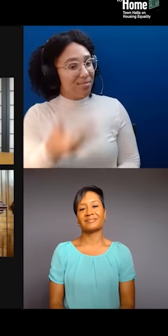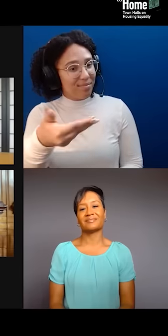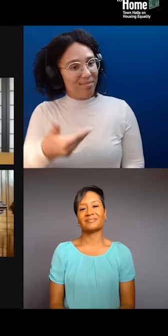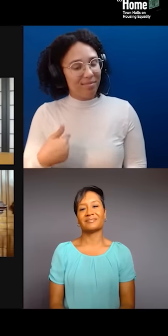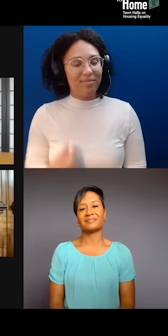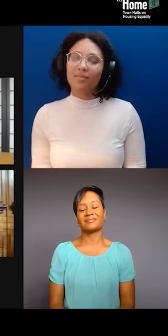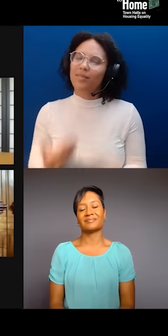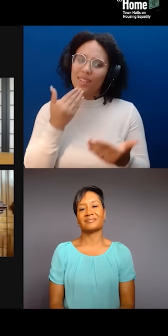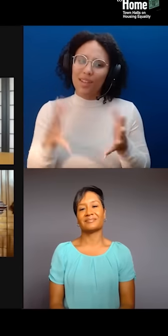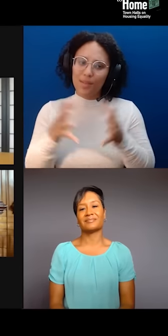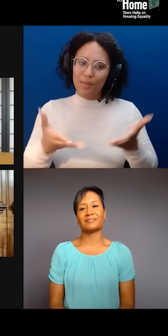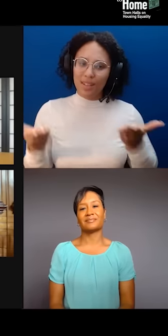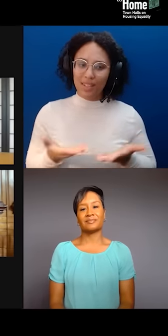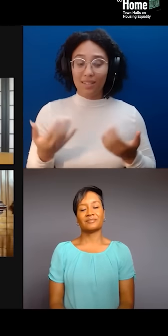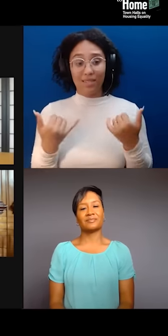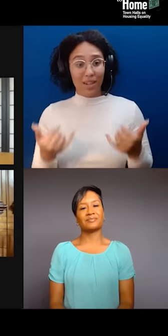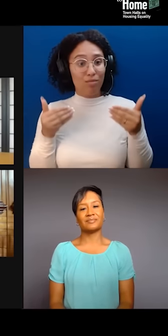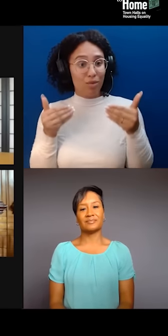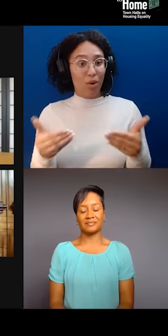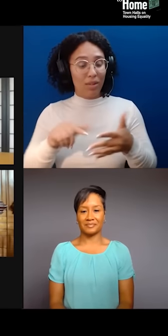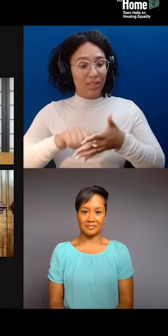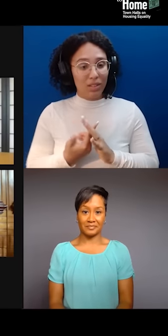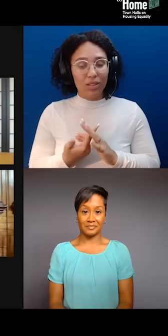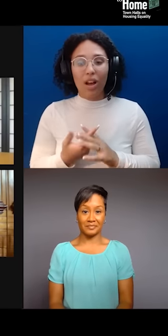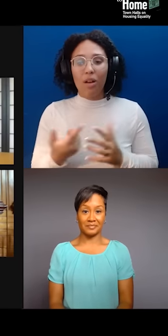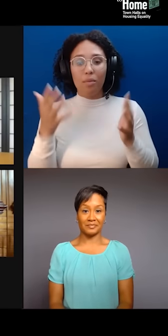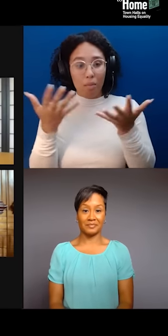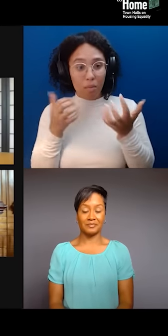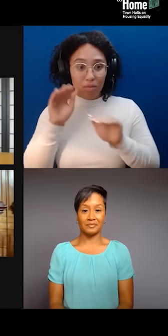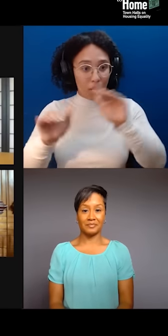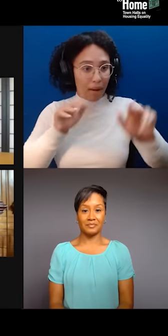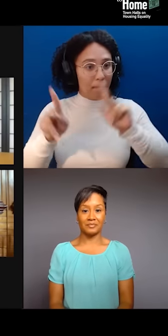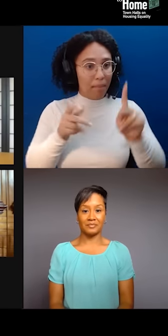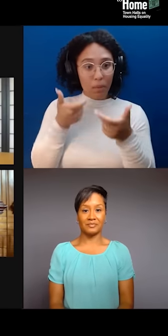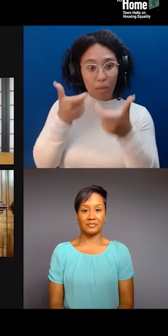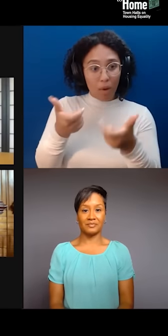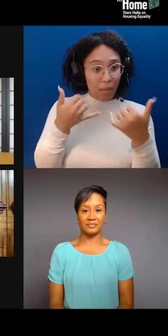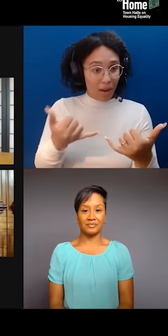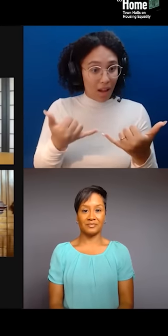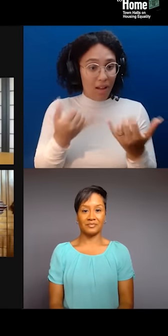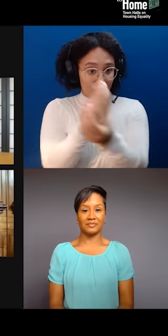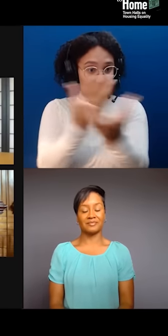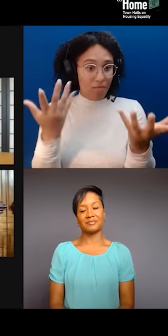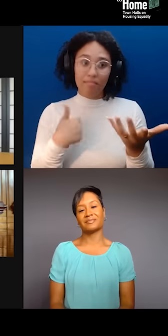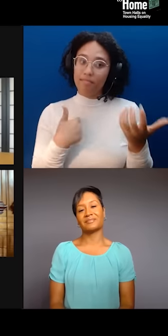We're gonna jump right into it. I just wanna remind everyone watching that I have a bunch of questions for these folks,